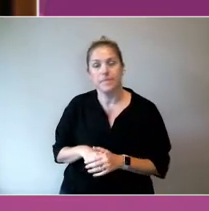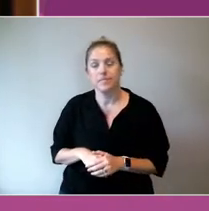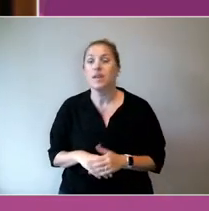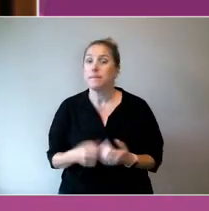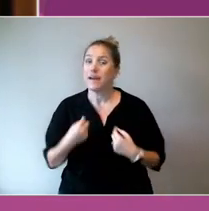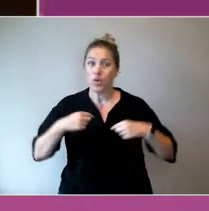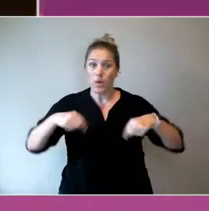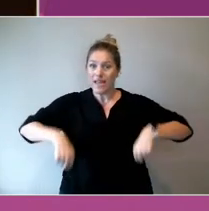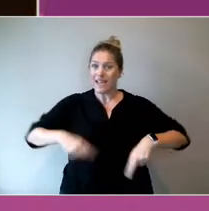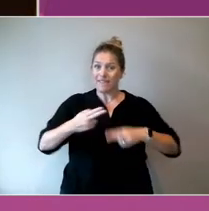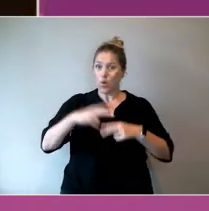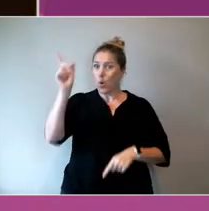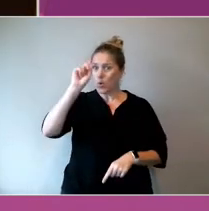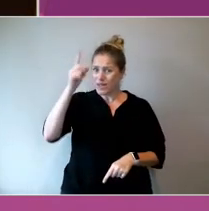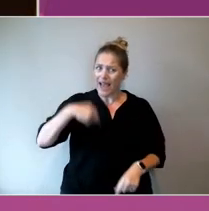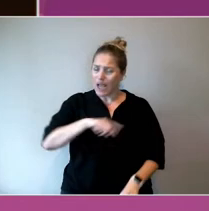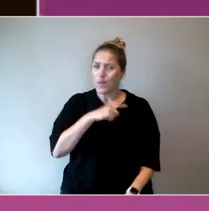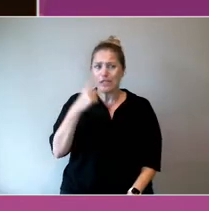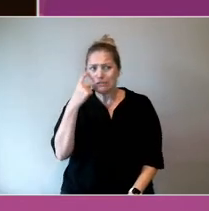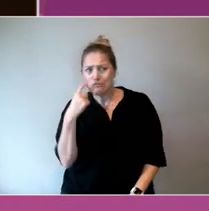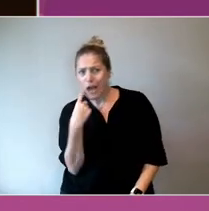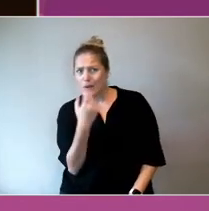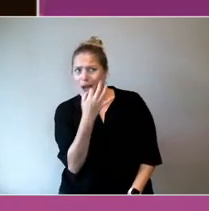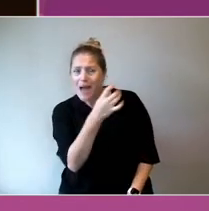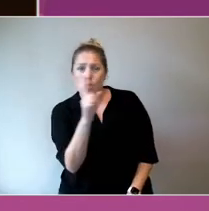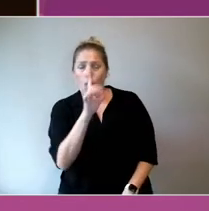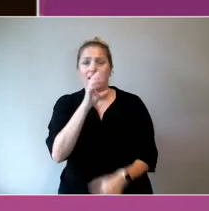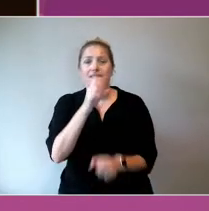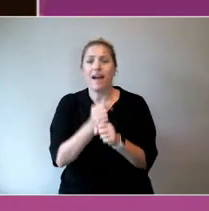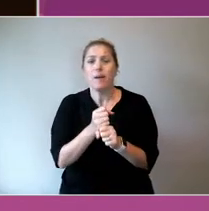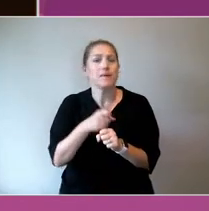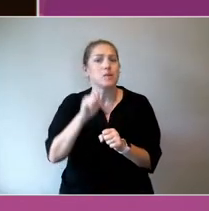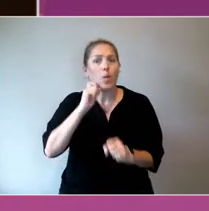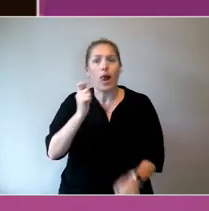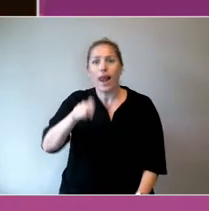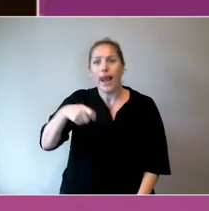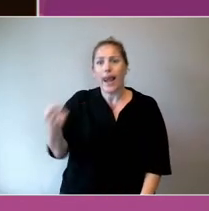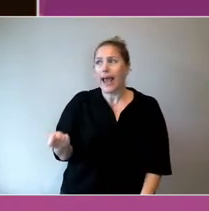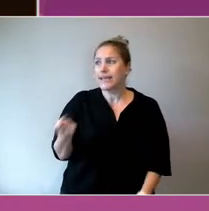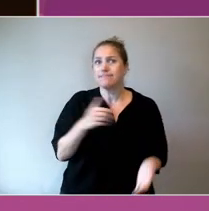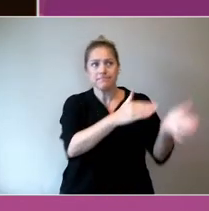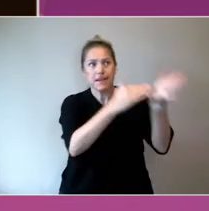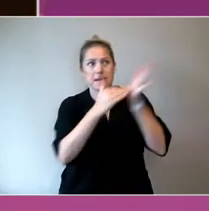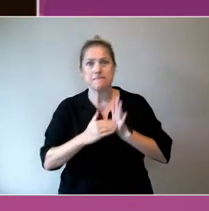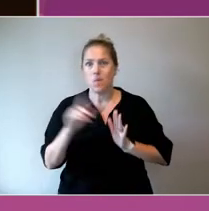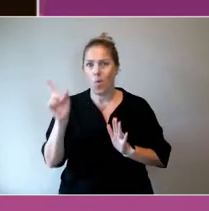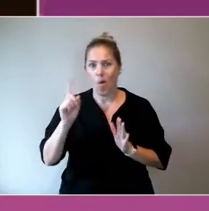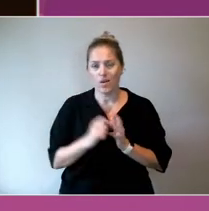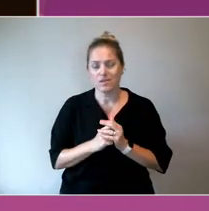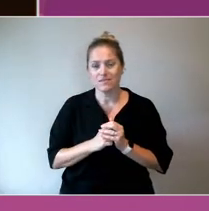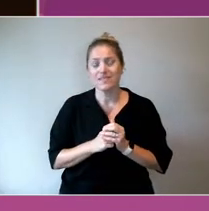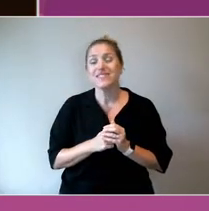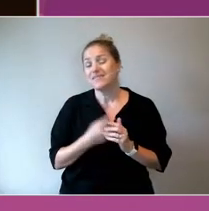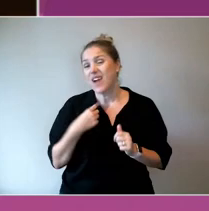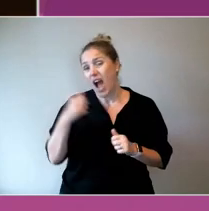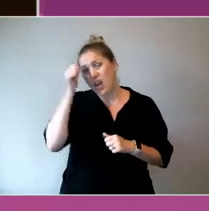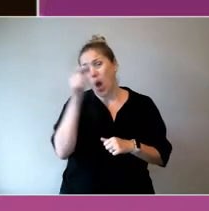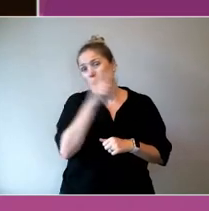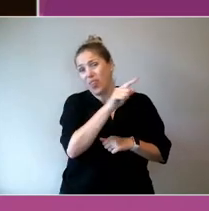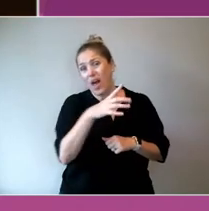what could government try to do next? What gets measured gets done.